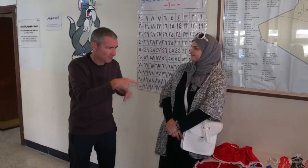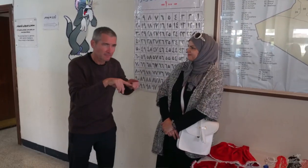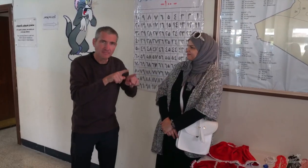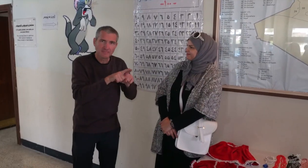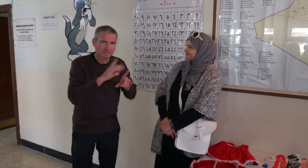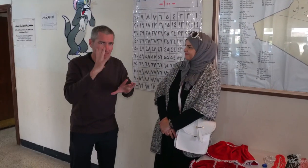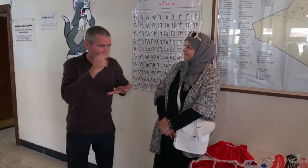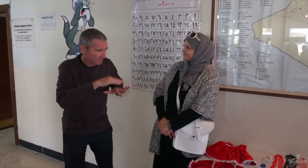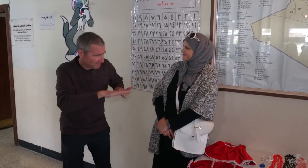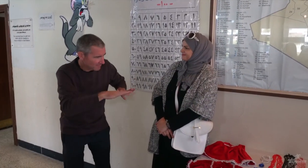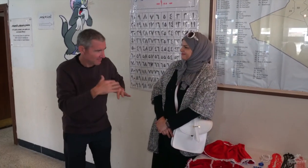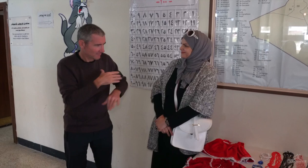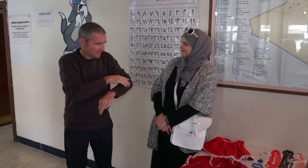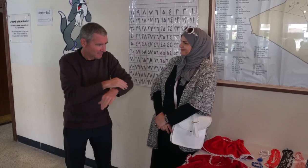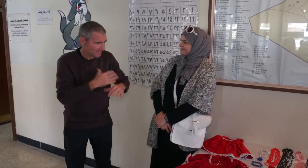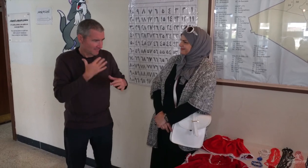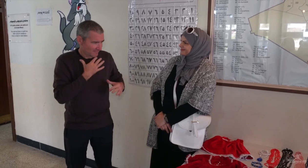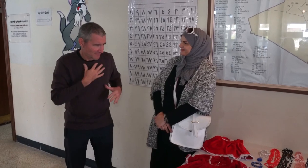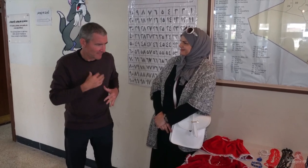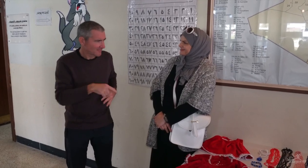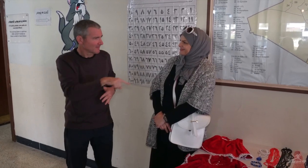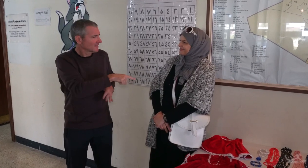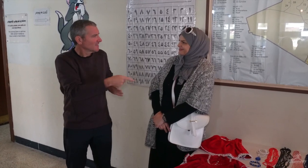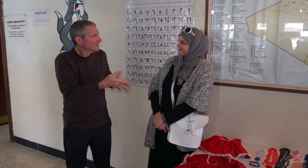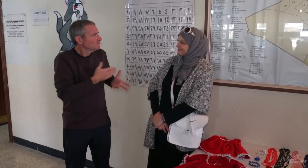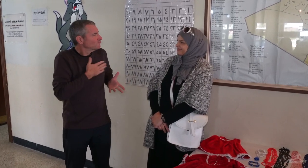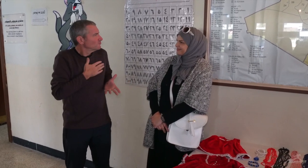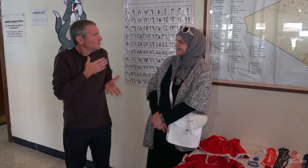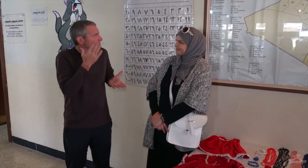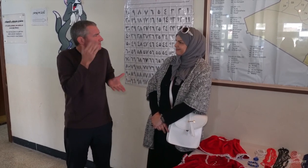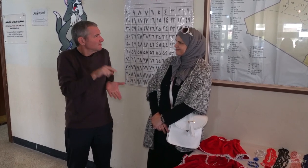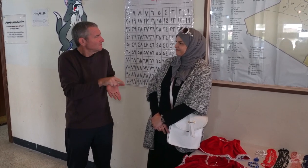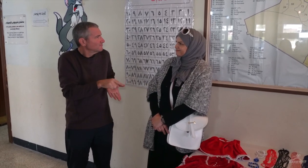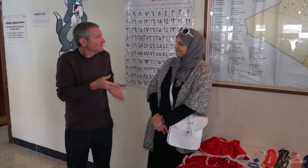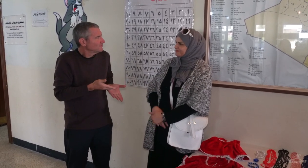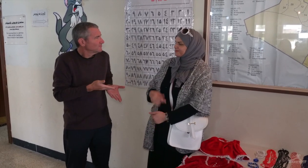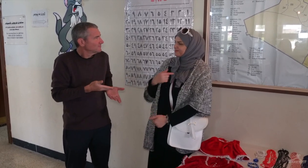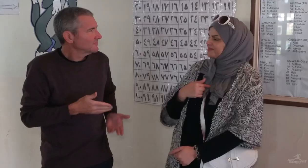I see your beautiful work in the clothes. What are they?